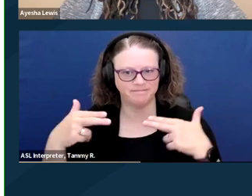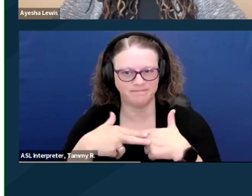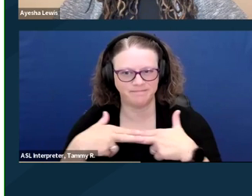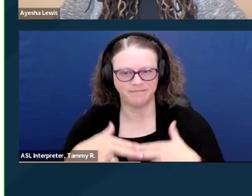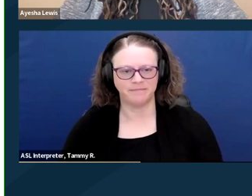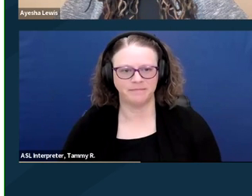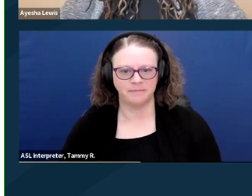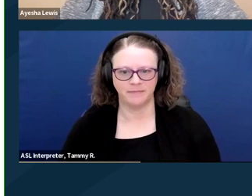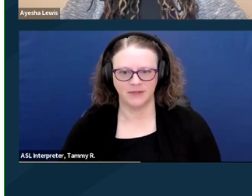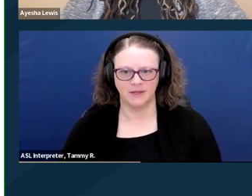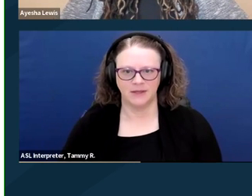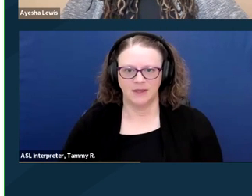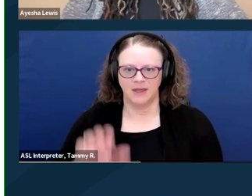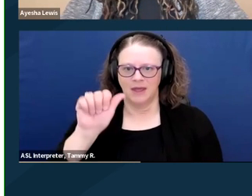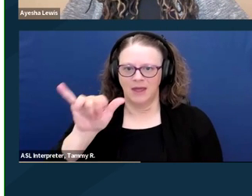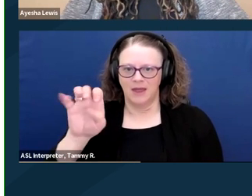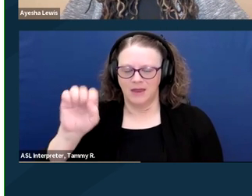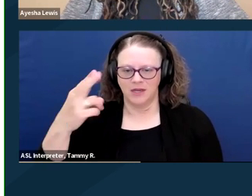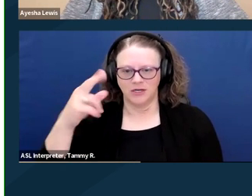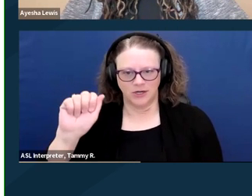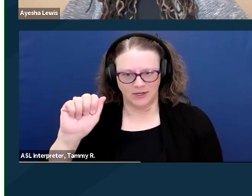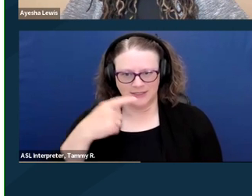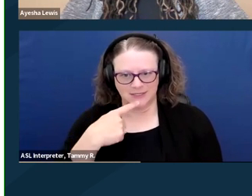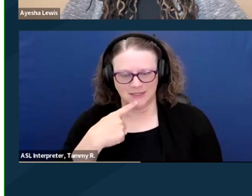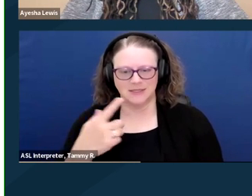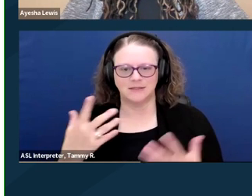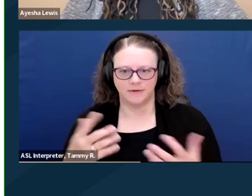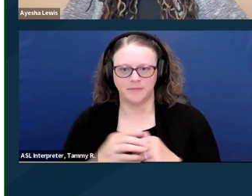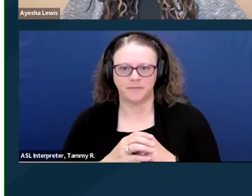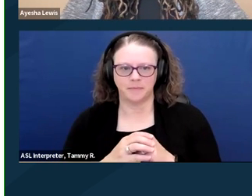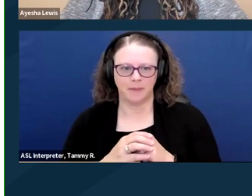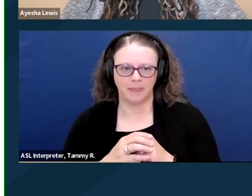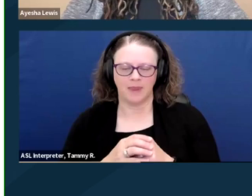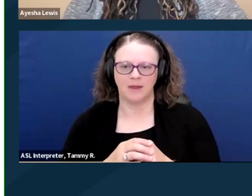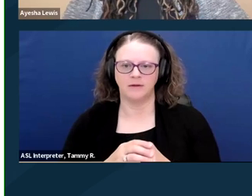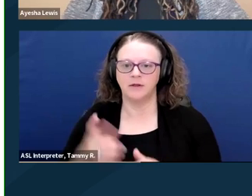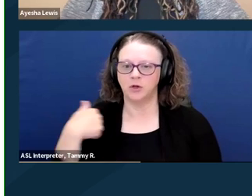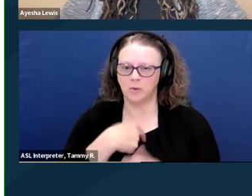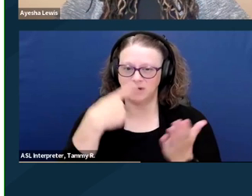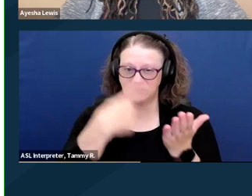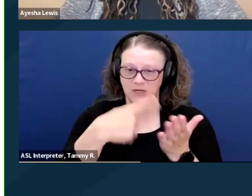So one thing that in addition to some of the other things that we discussed, it's important to understand